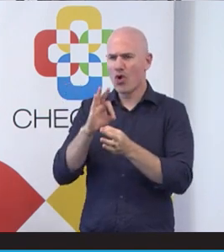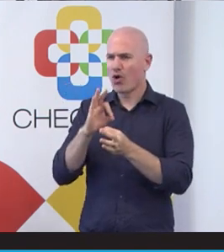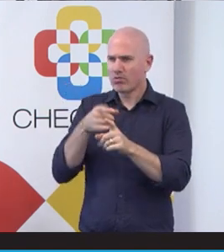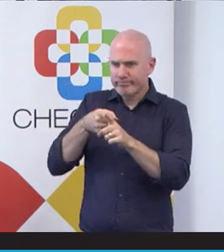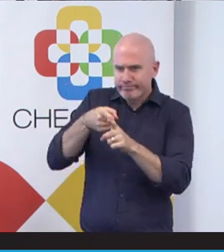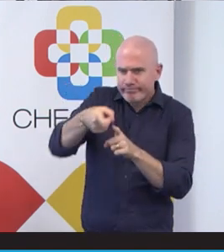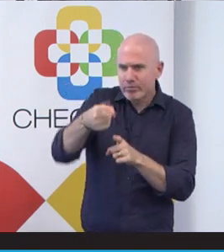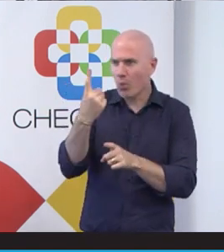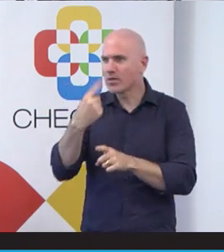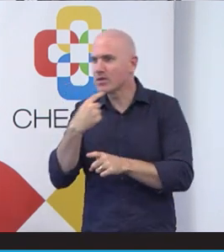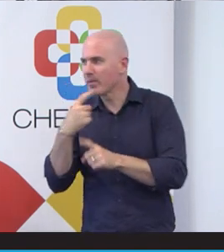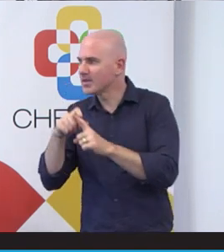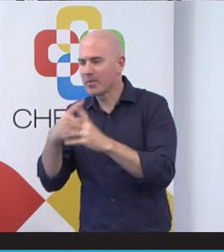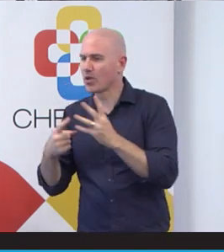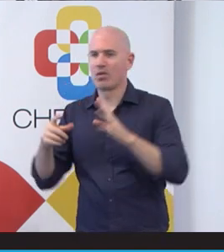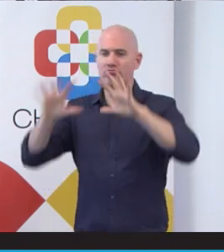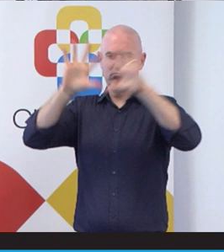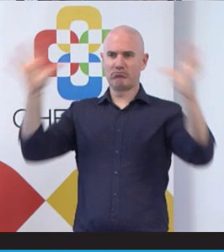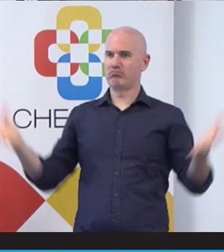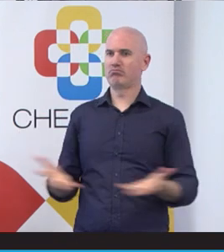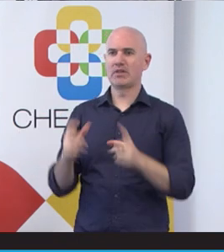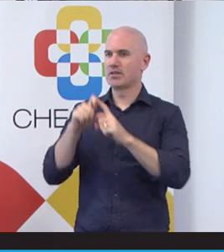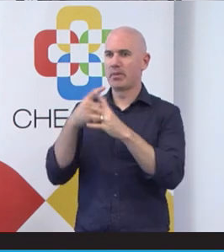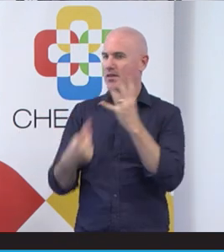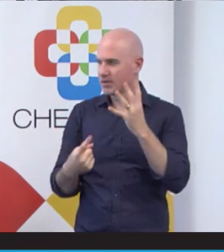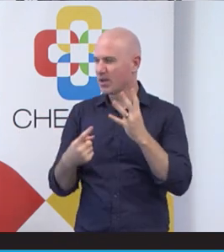so it's all encompassing of all types of disability. But there's a lot of